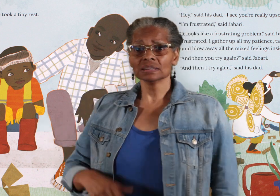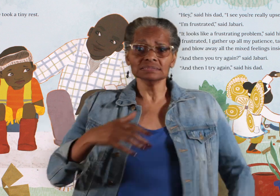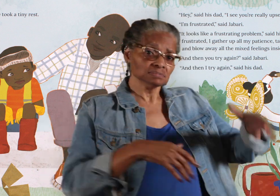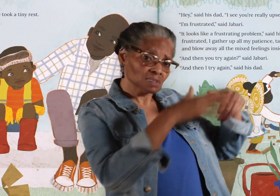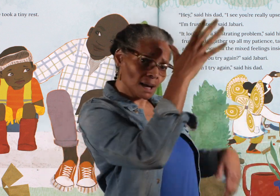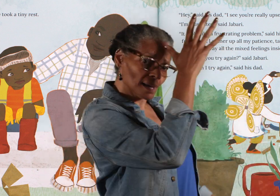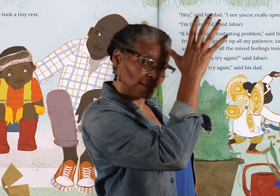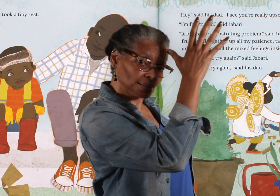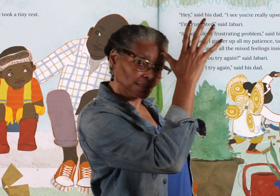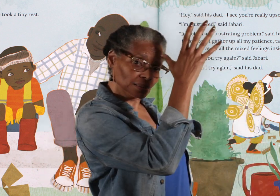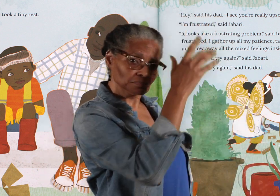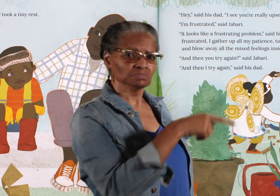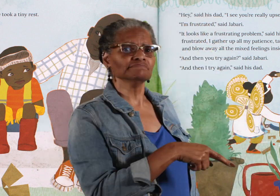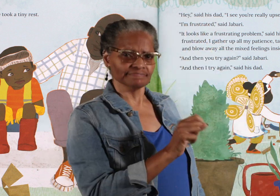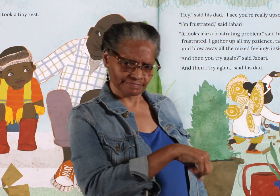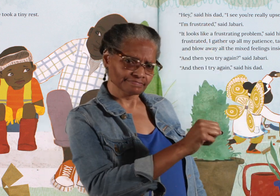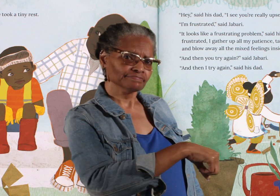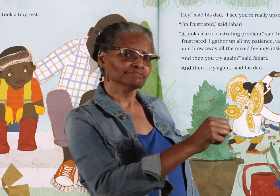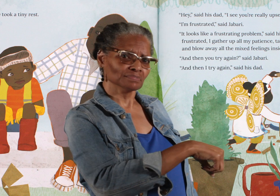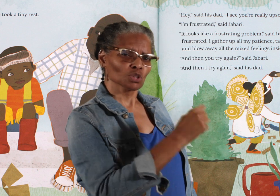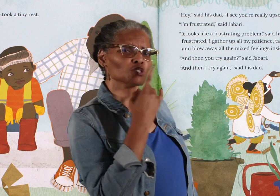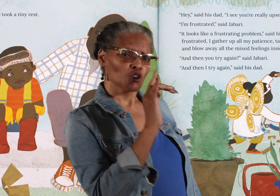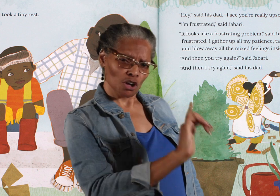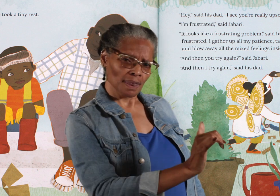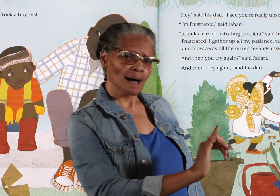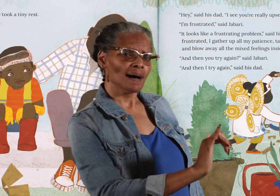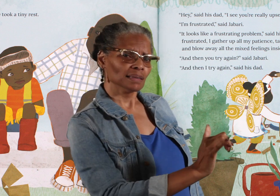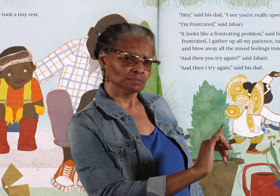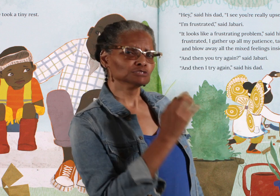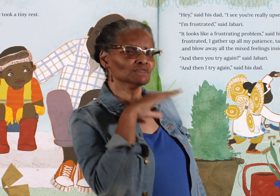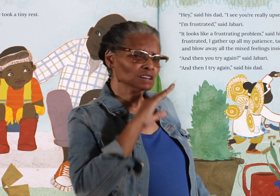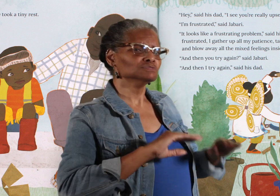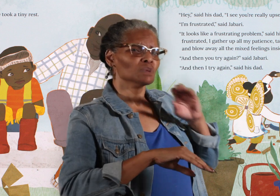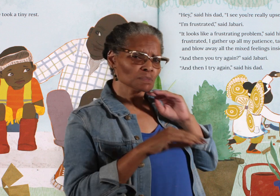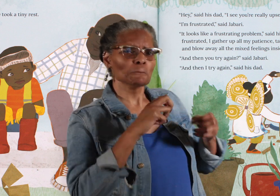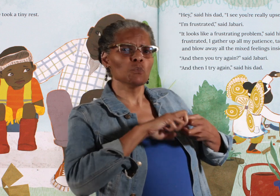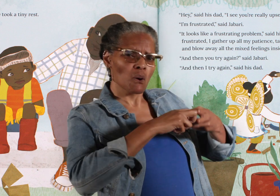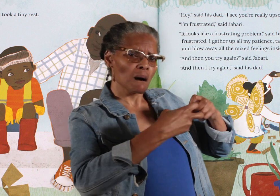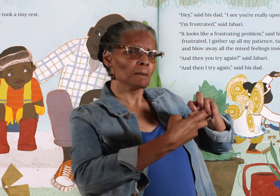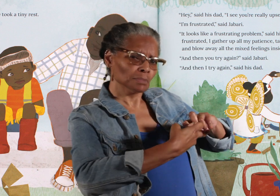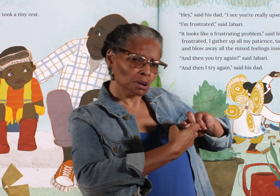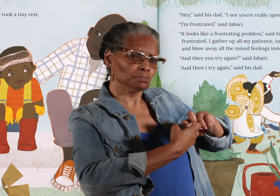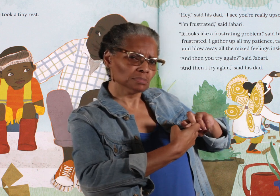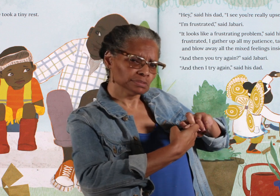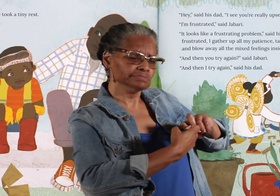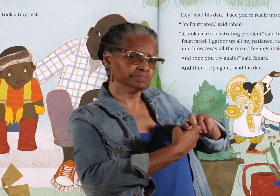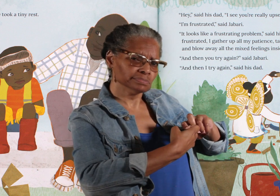"It looks like a frustrating problem," said his dad.